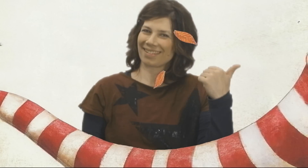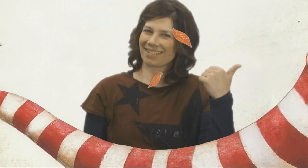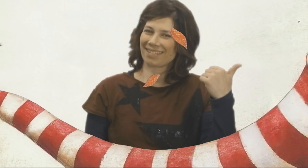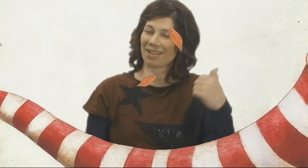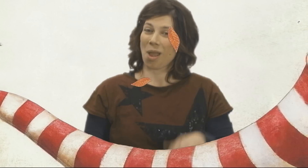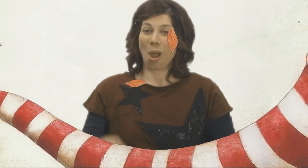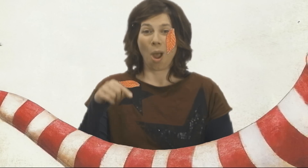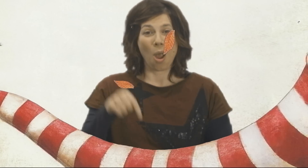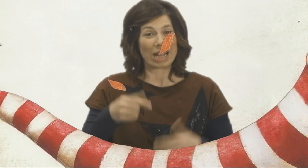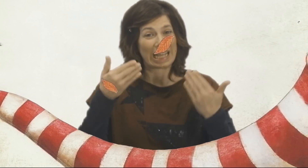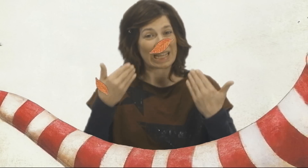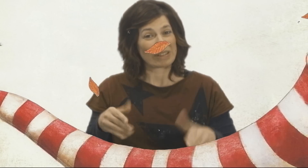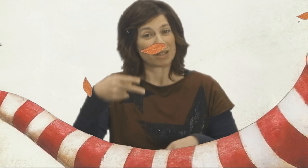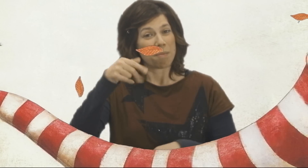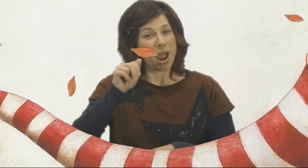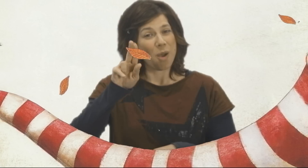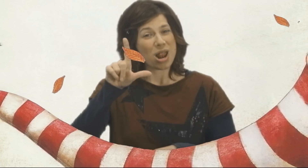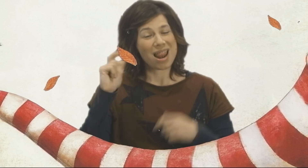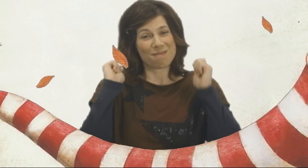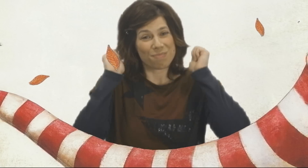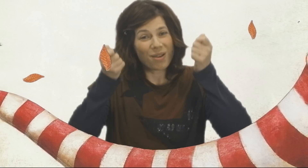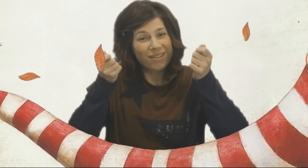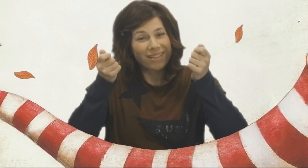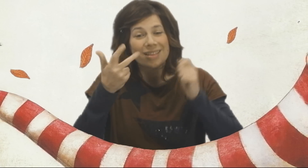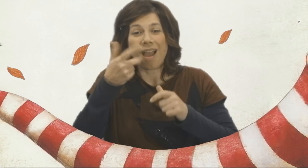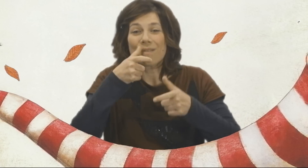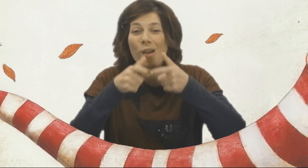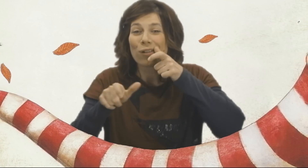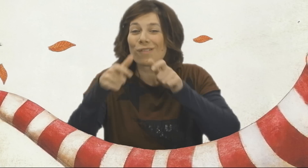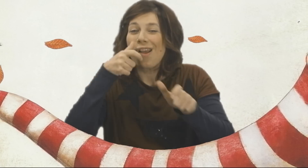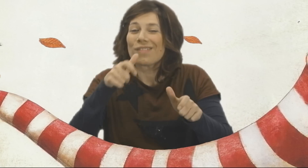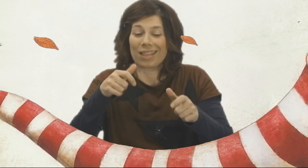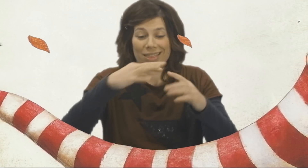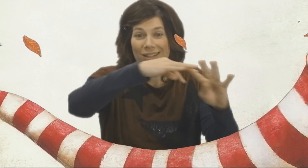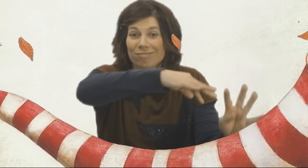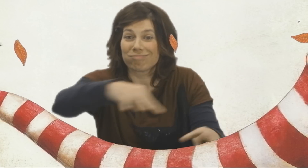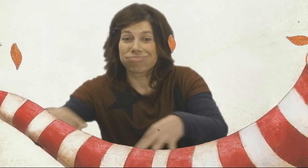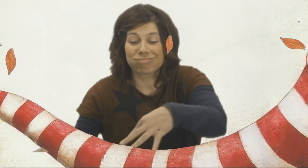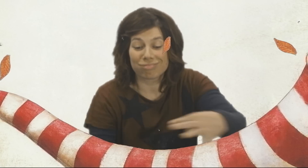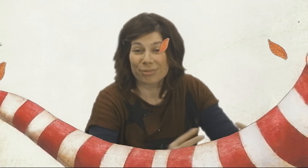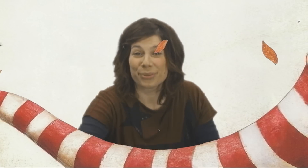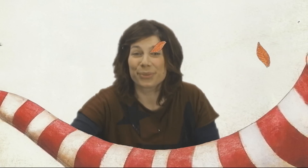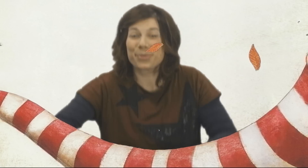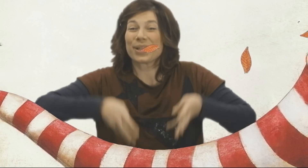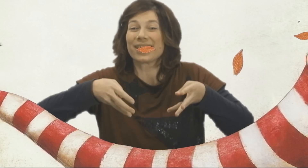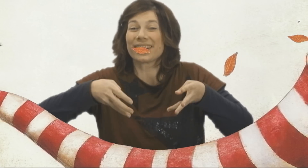Today, Paul caught three words in his net.